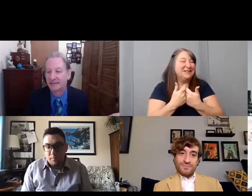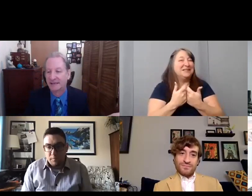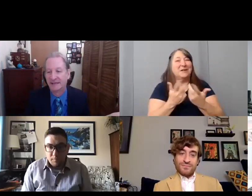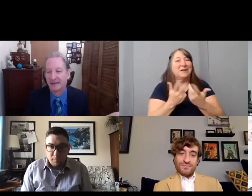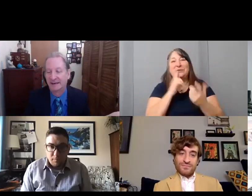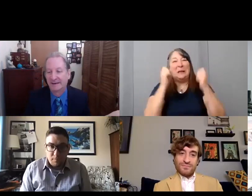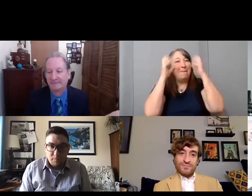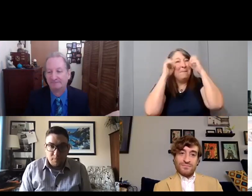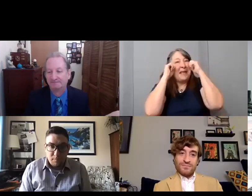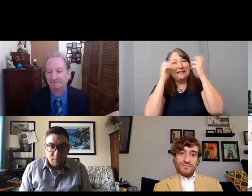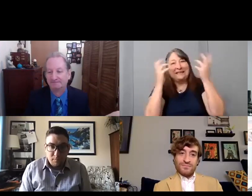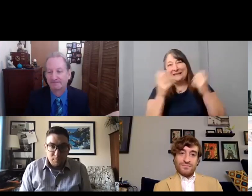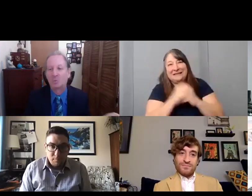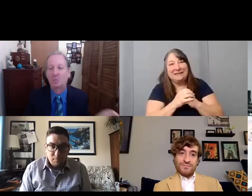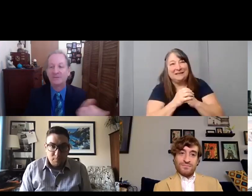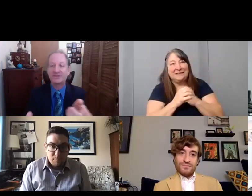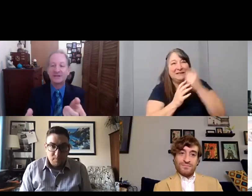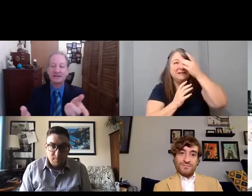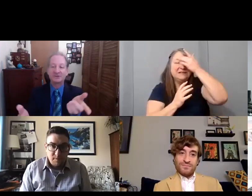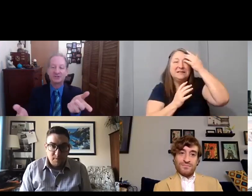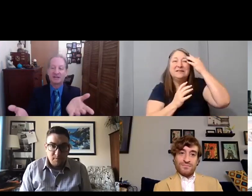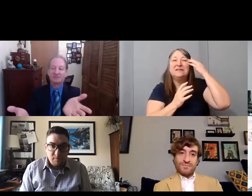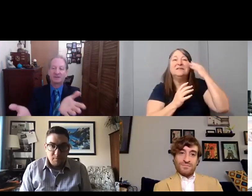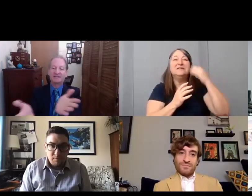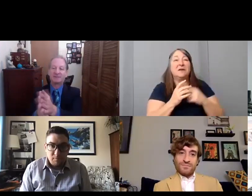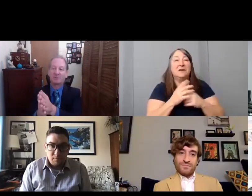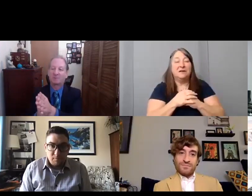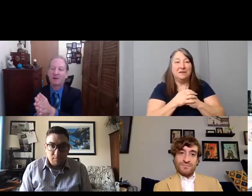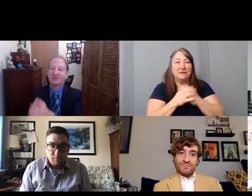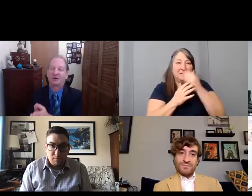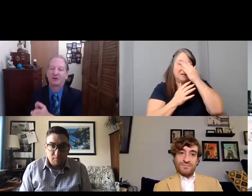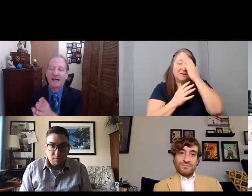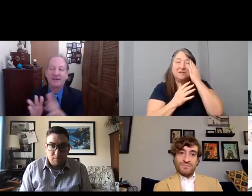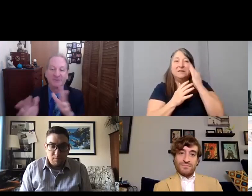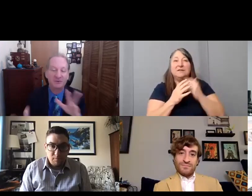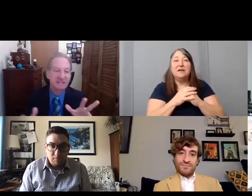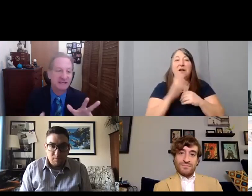Um, one thing to let's say. Rachel, have you seen